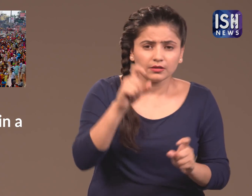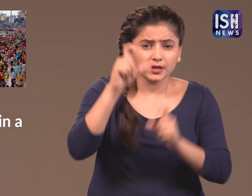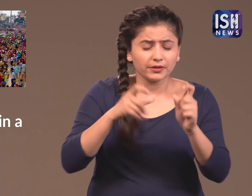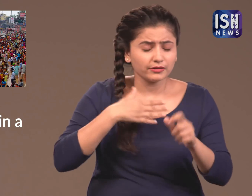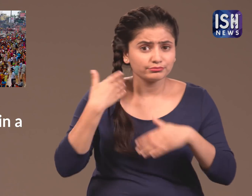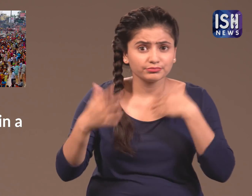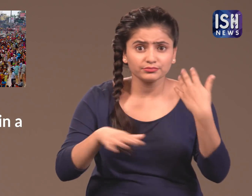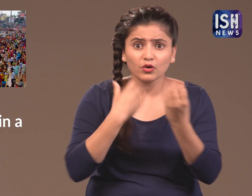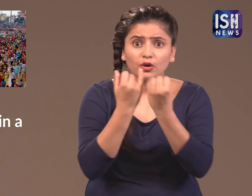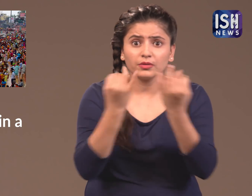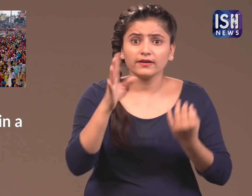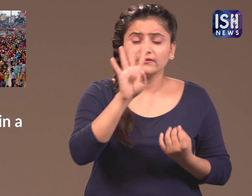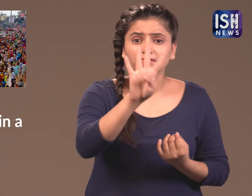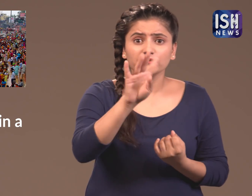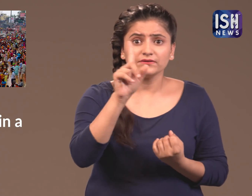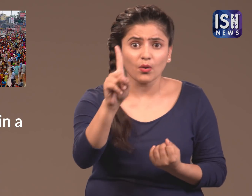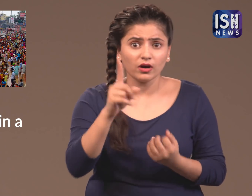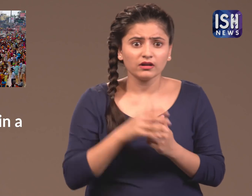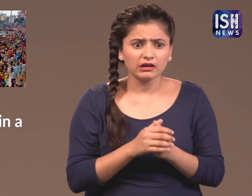41 people died.